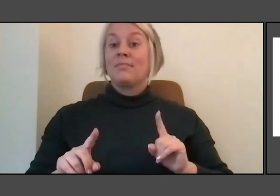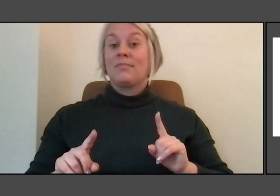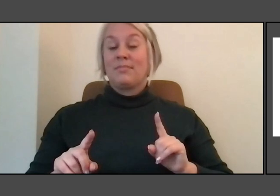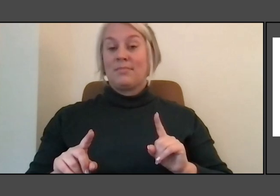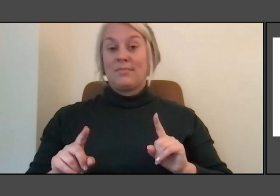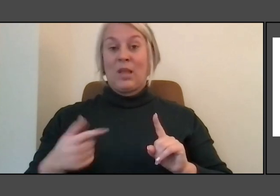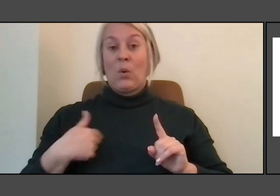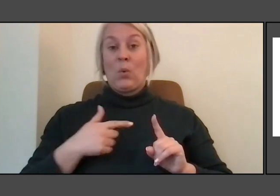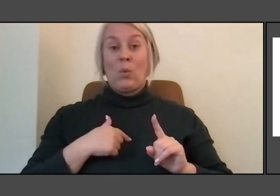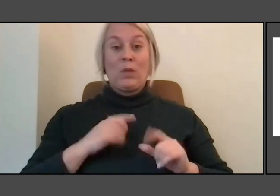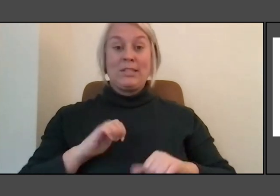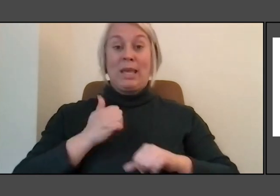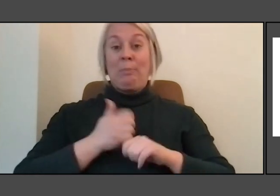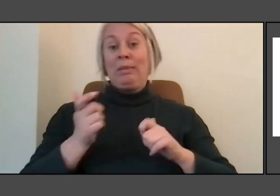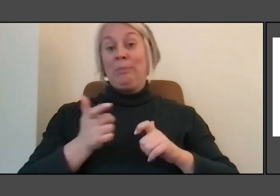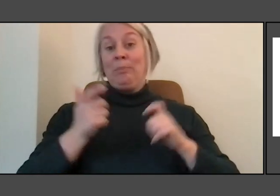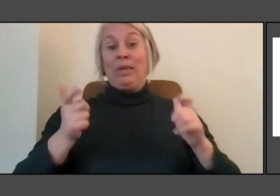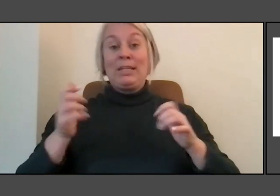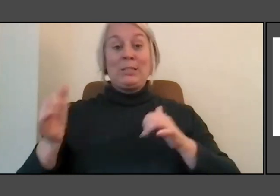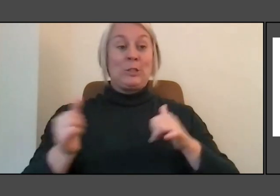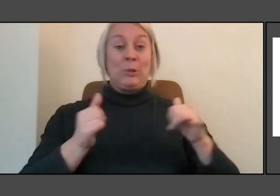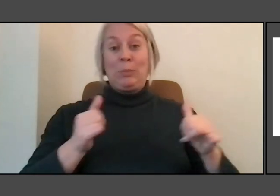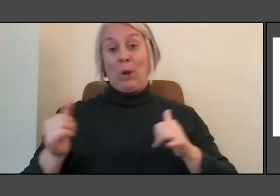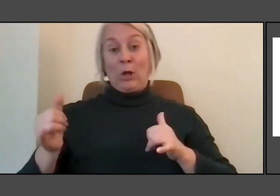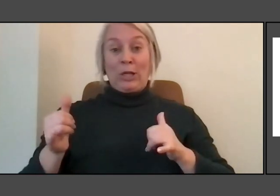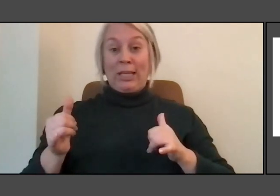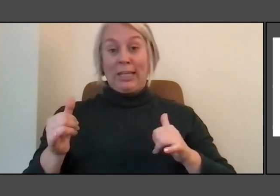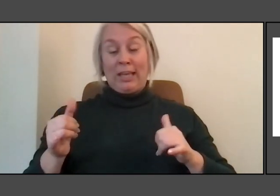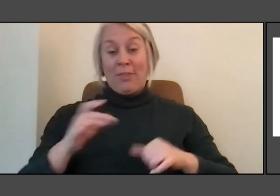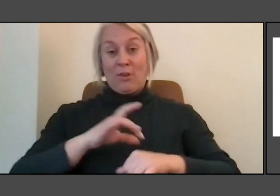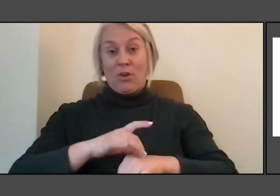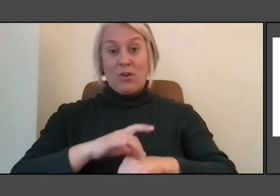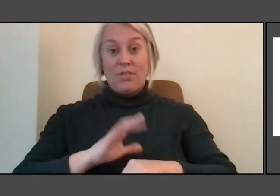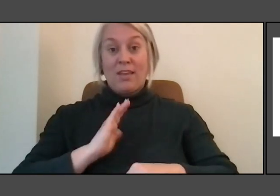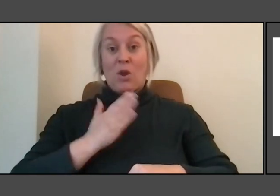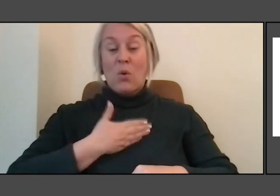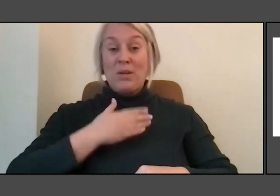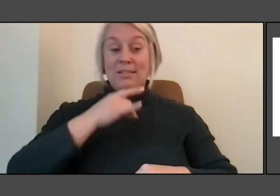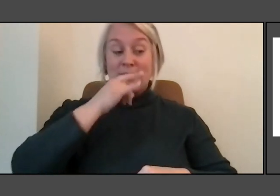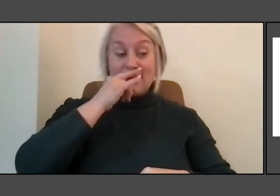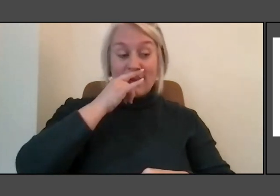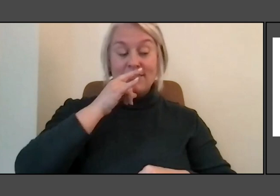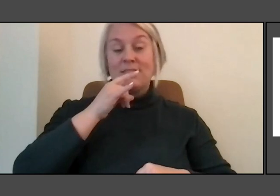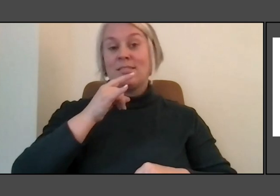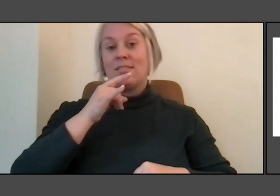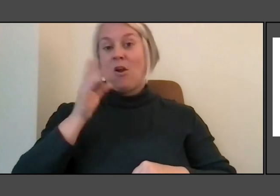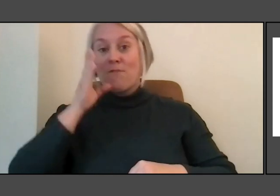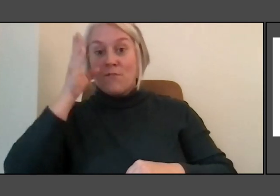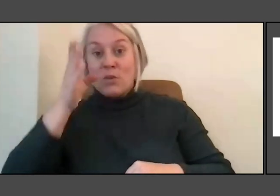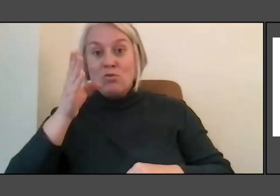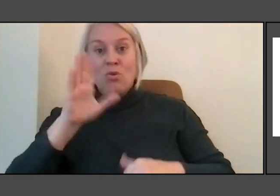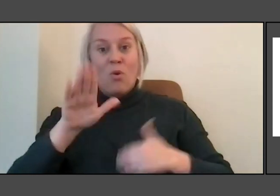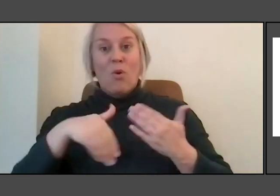at our kids expense their kids, and every other species. So again, as an artist, I'm always trying to get you to slightly